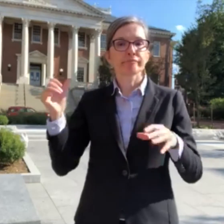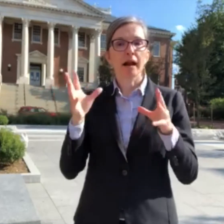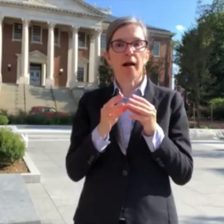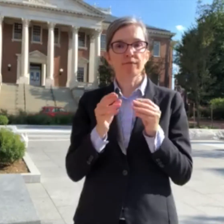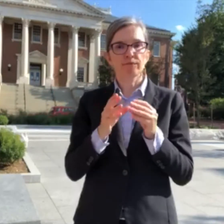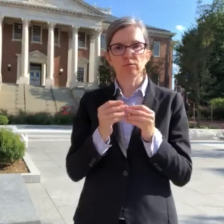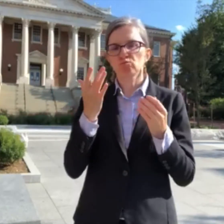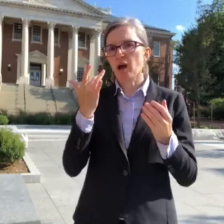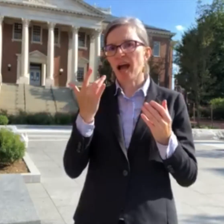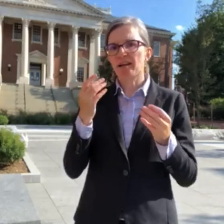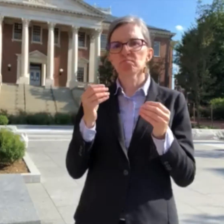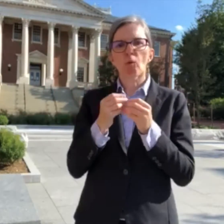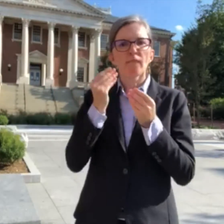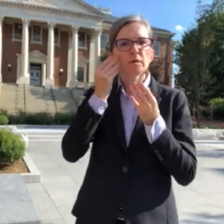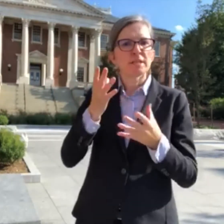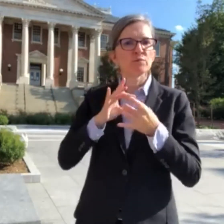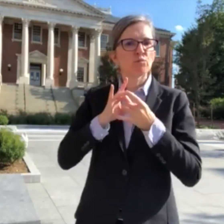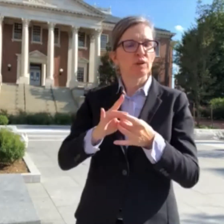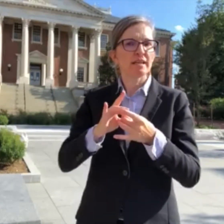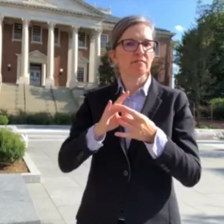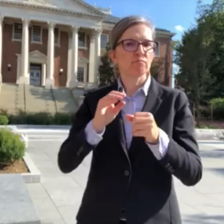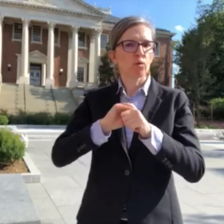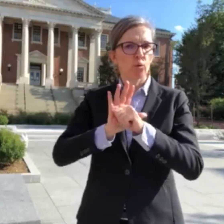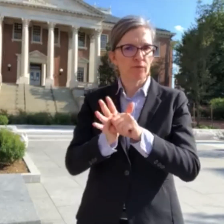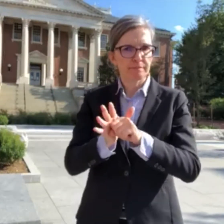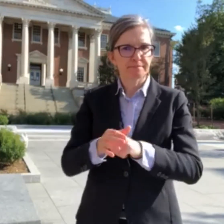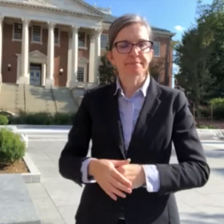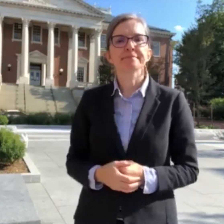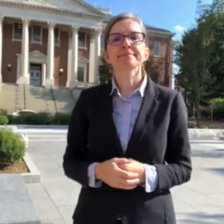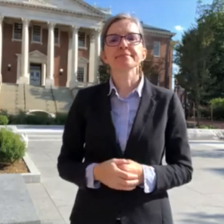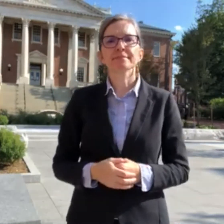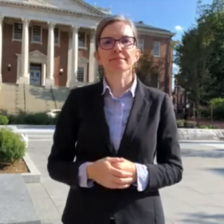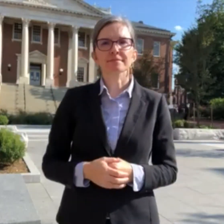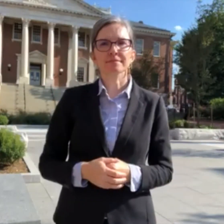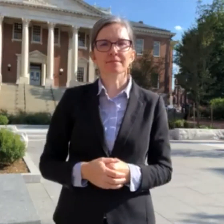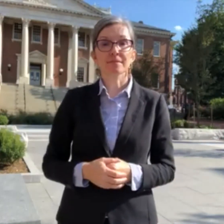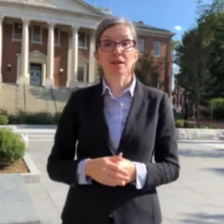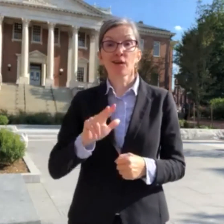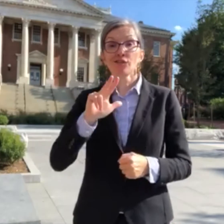Governor Hogan called for a press conference for COVID-19 updates